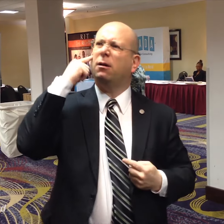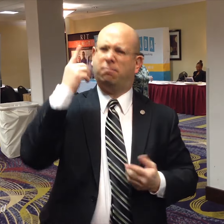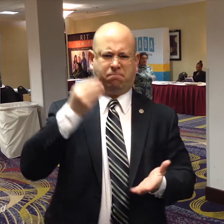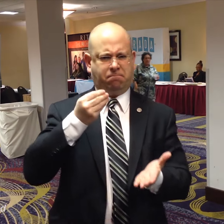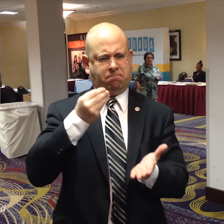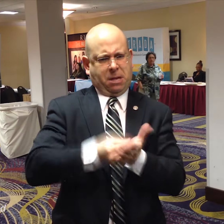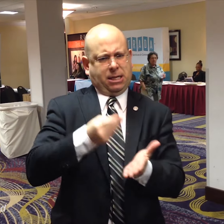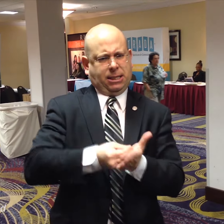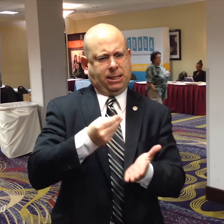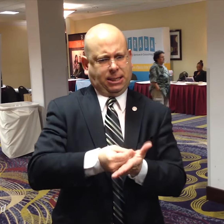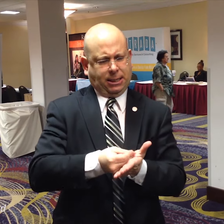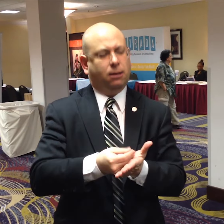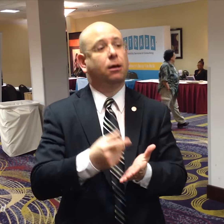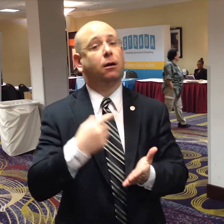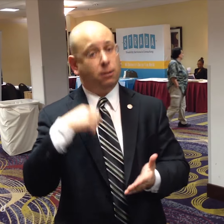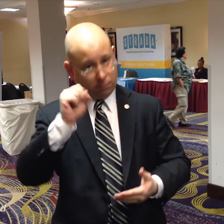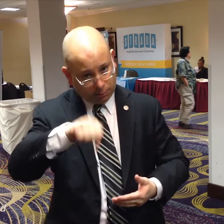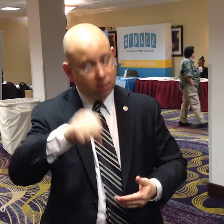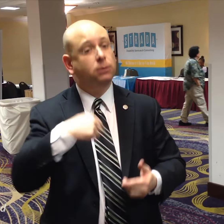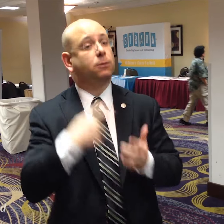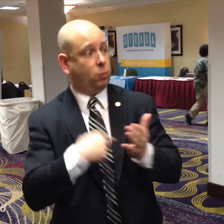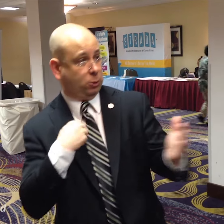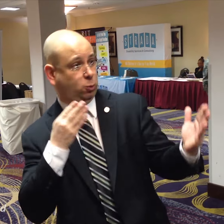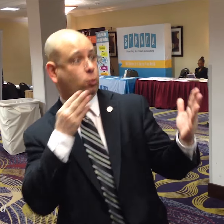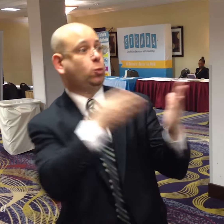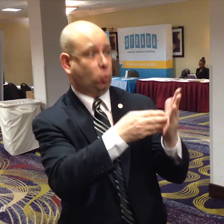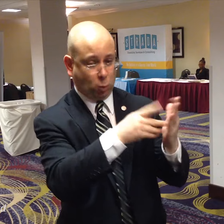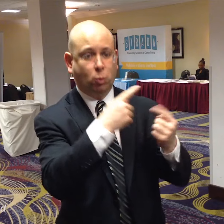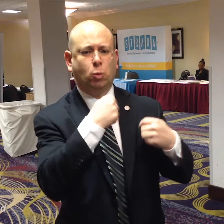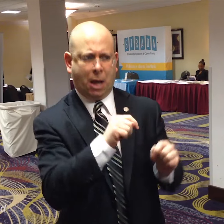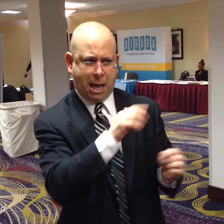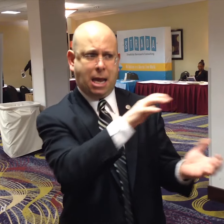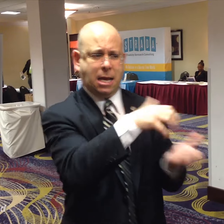Some have asked if we get money from these lawsuits. Yes, we do receive some money when we win.